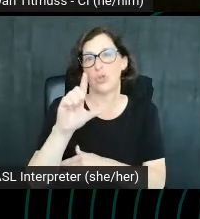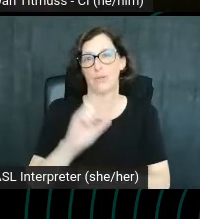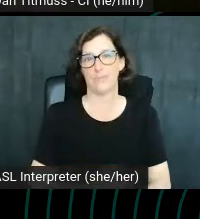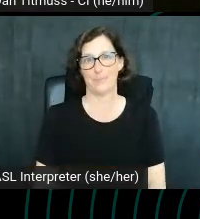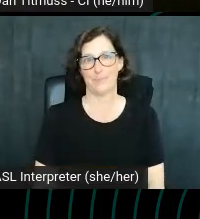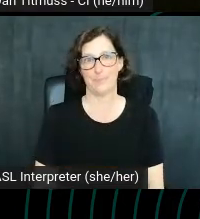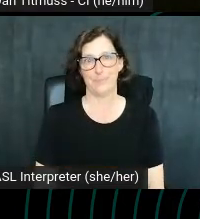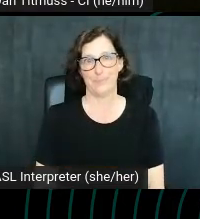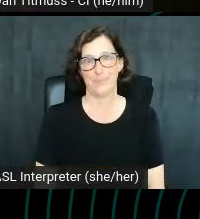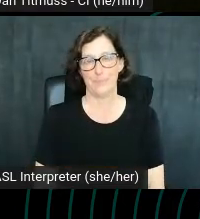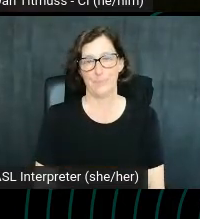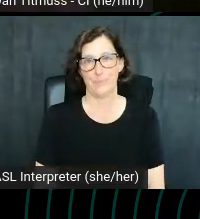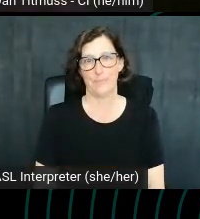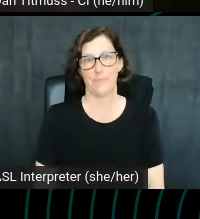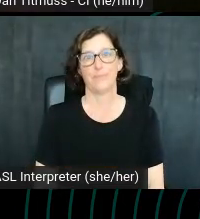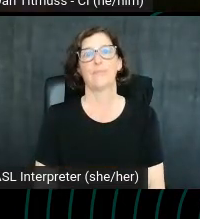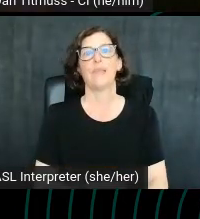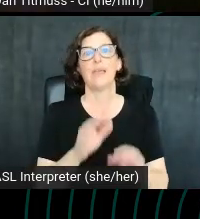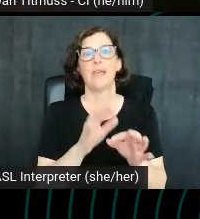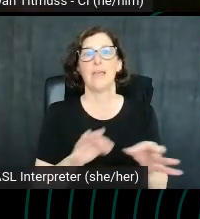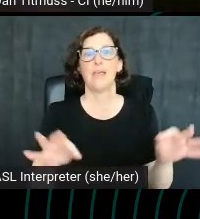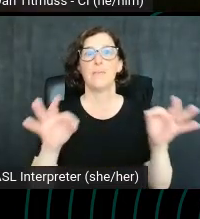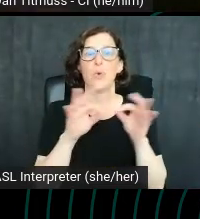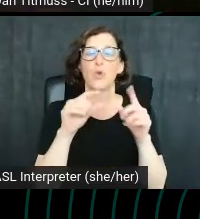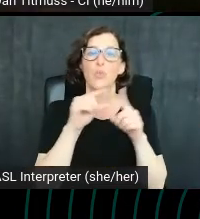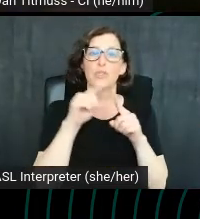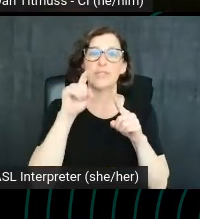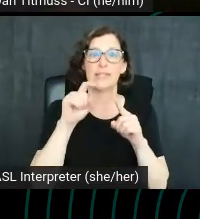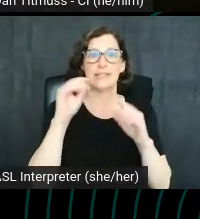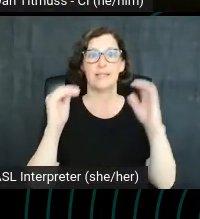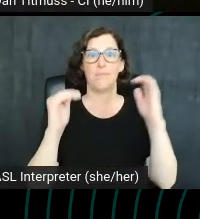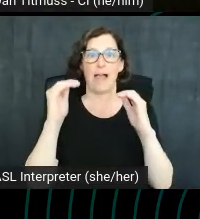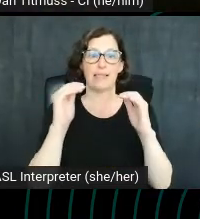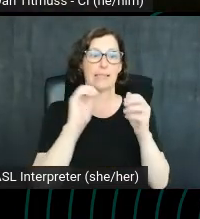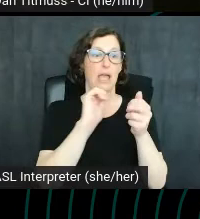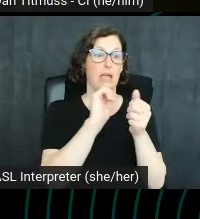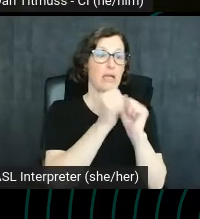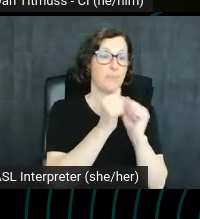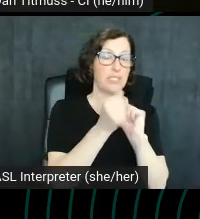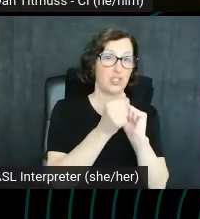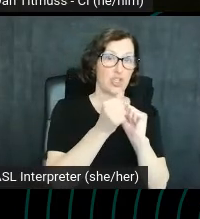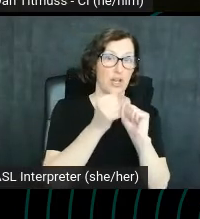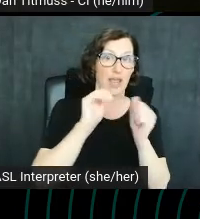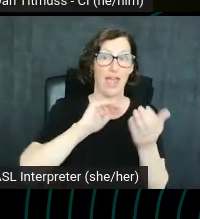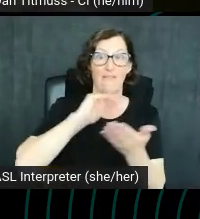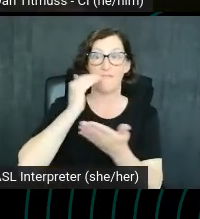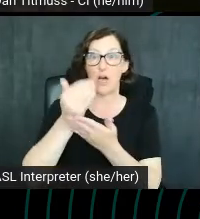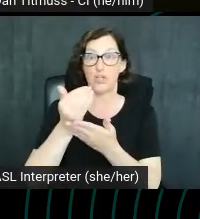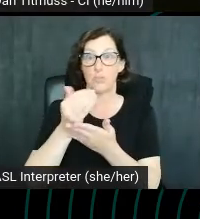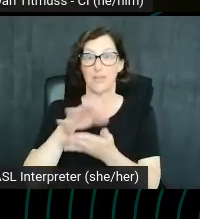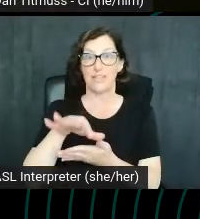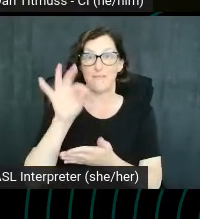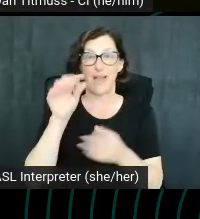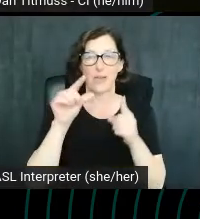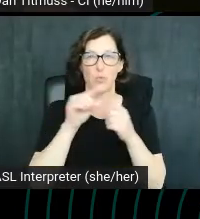Keyword selection needs to balance both competition and volume to find keywords that have a low enough competition to make them viable